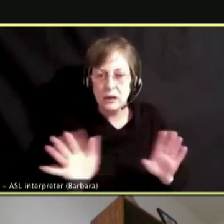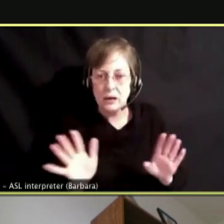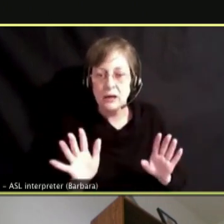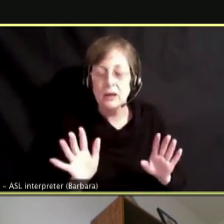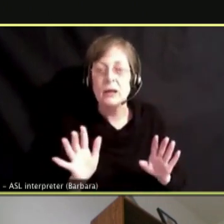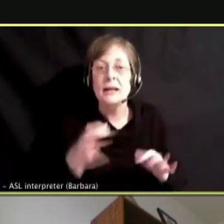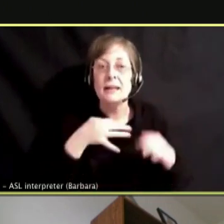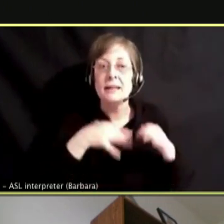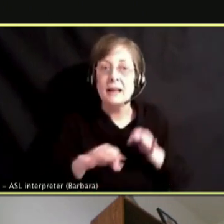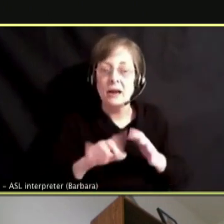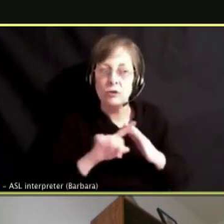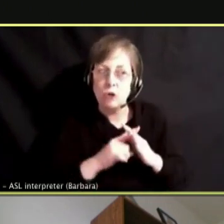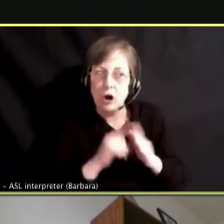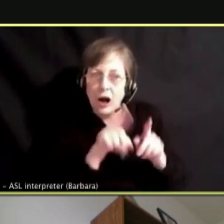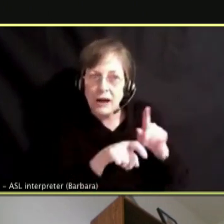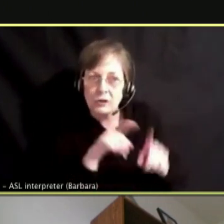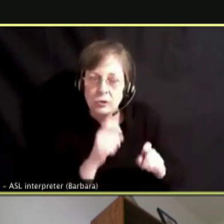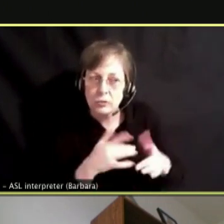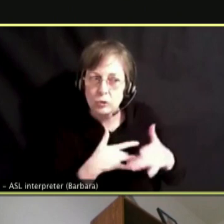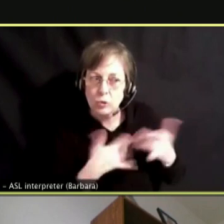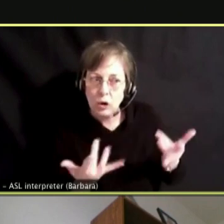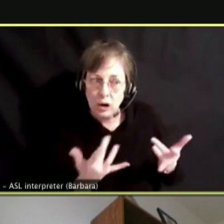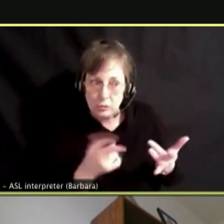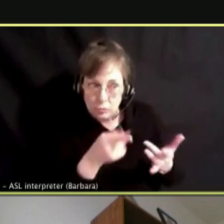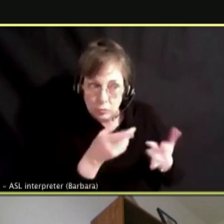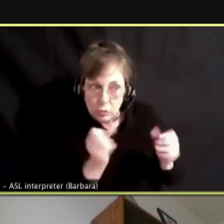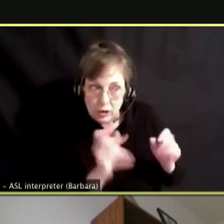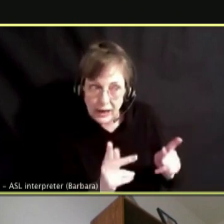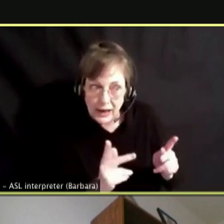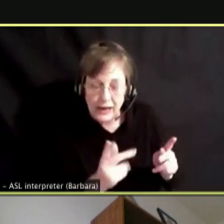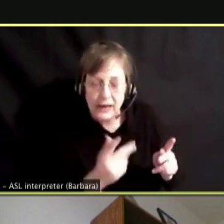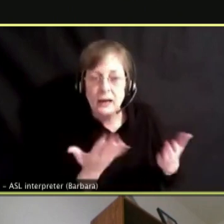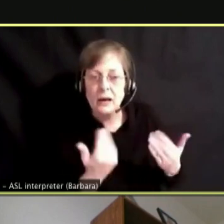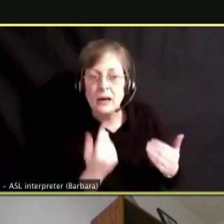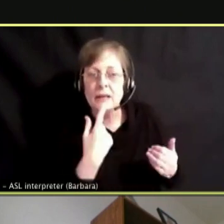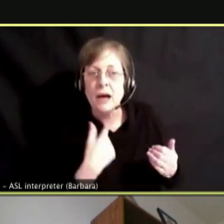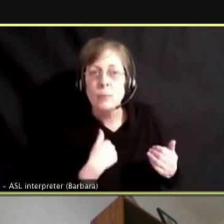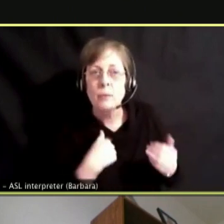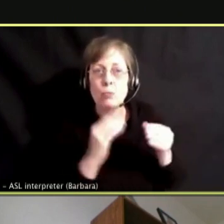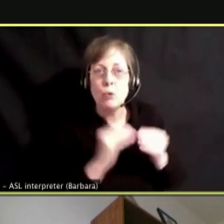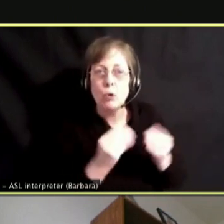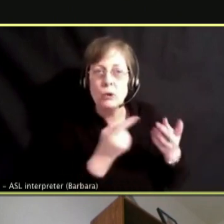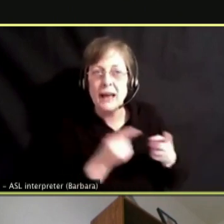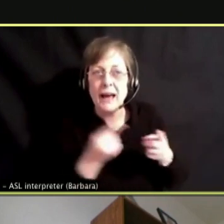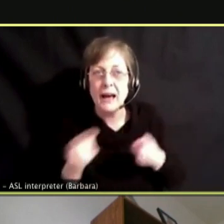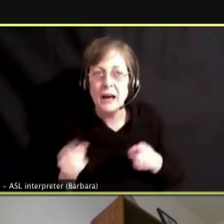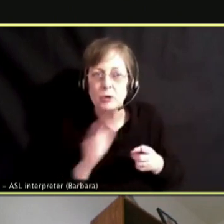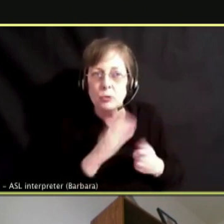WHAT IS GOING ON, IS EVERYTHING OKAY. TELL ME MORE ABOUT WHAT IS HAPPENING. THANKS FOR ELEVATING THAT.